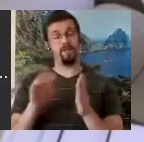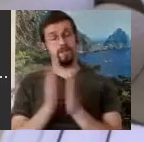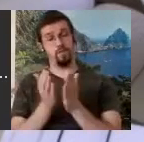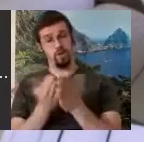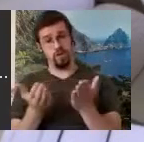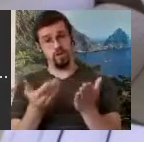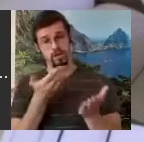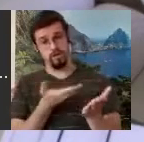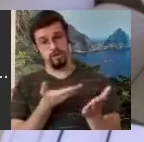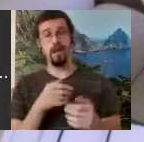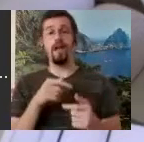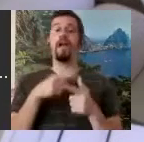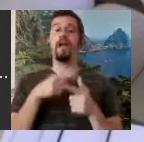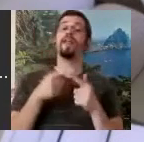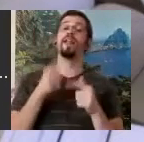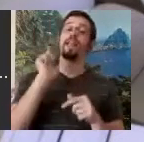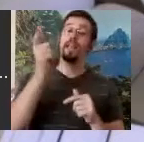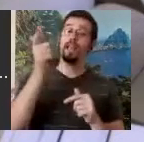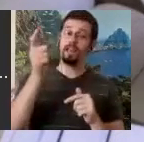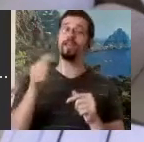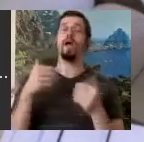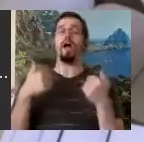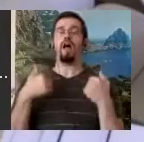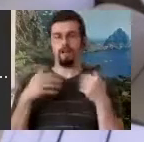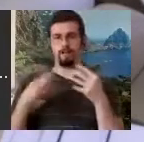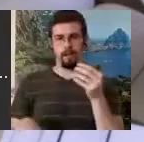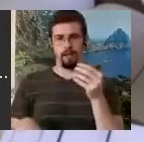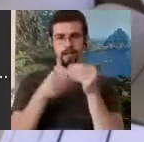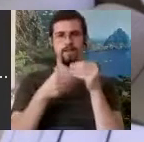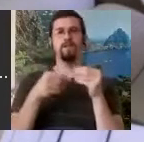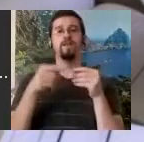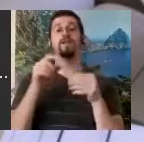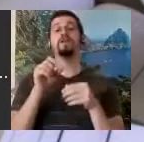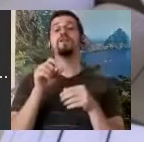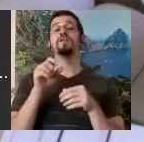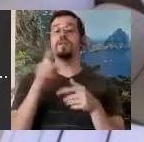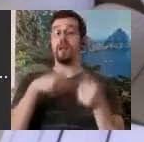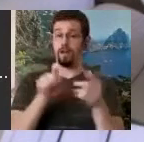section for Sutton SignWriting, another section for classic pantomime writing which we